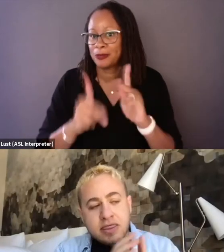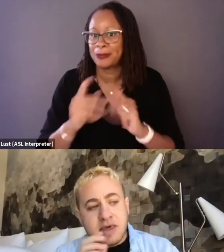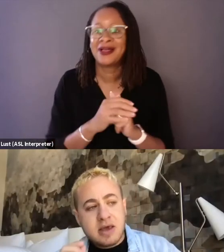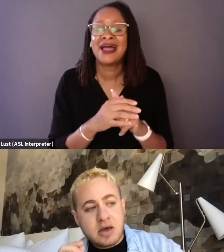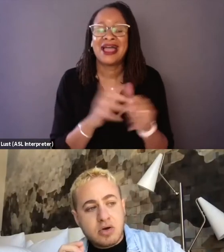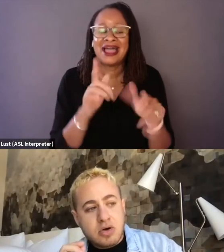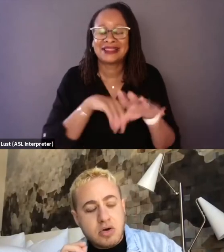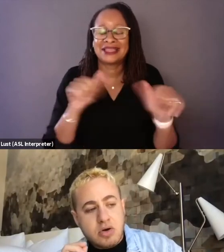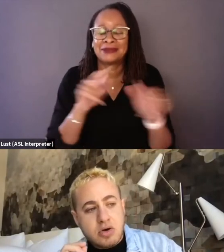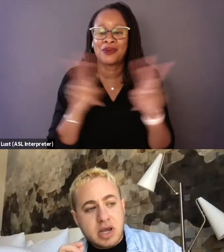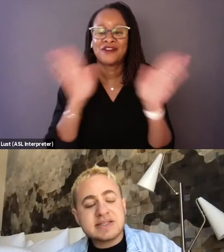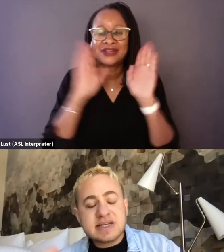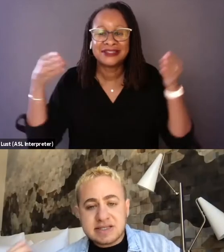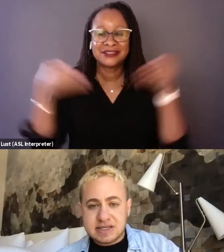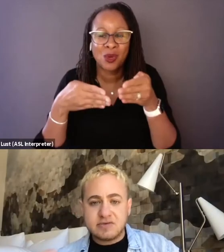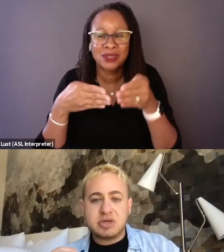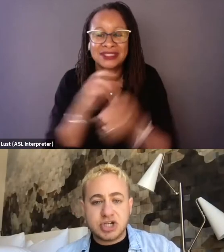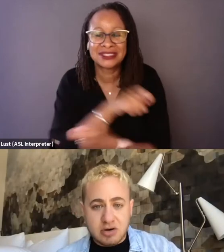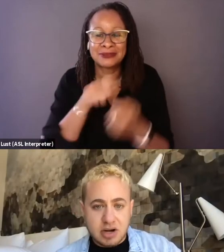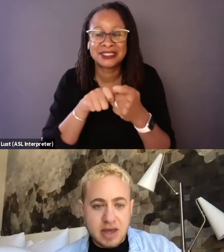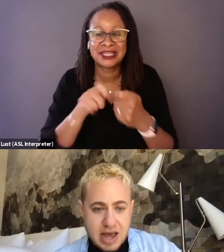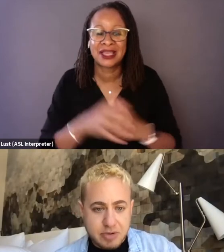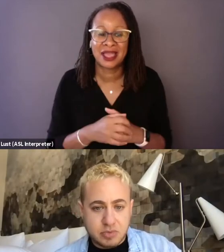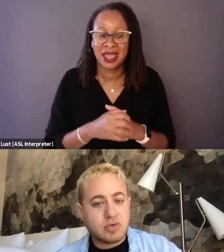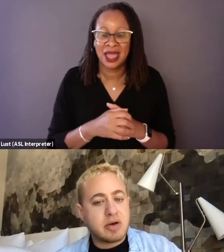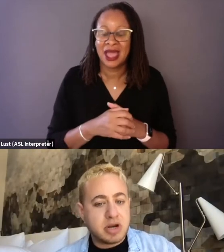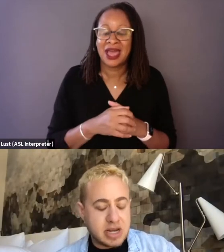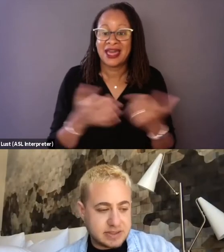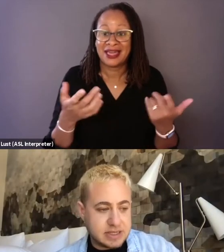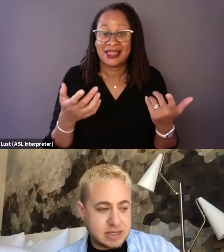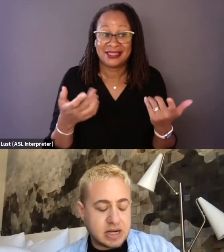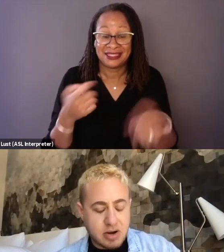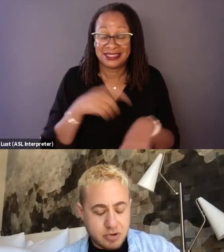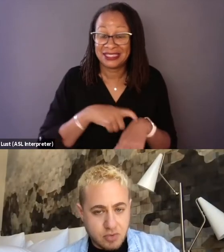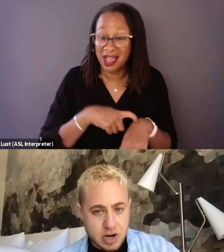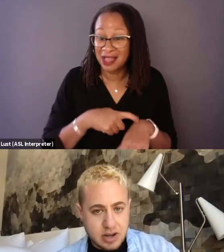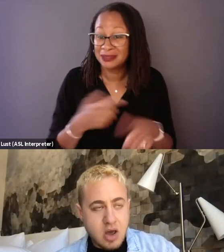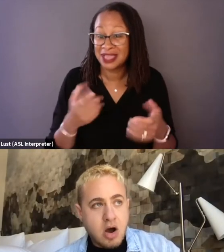The instances of misgendering that happened with grandma Nancy and grandpa Roy